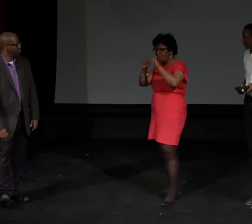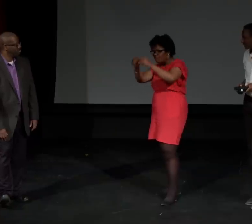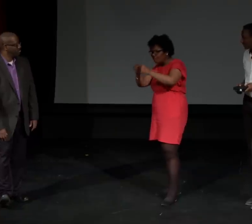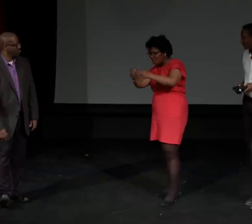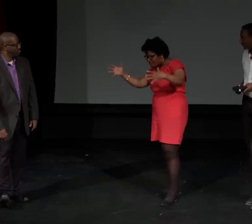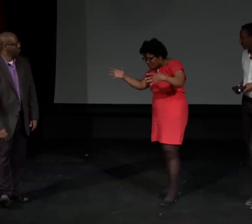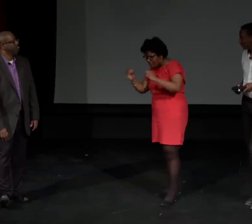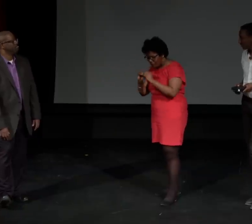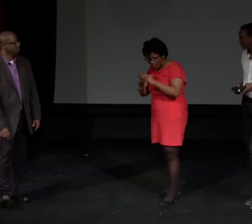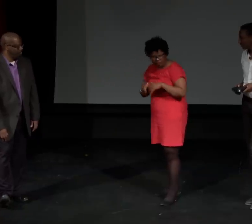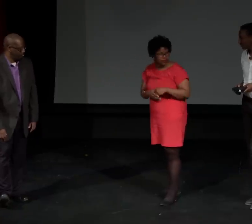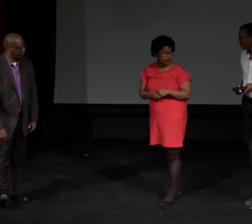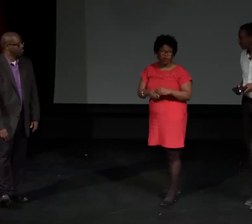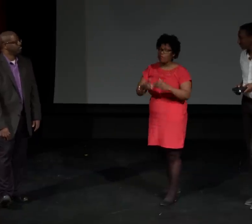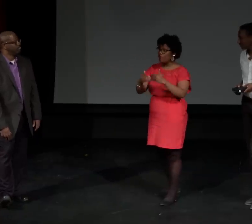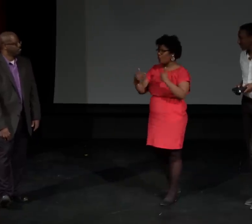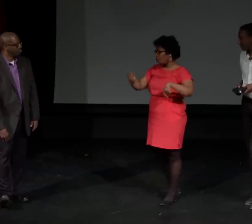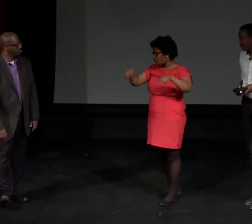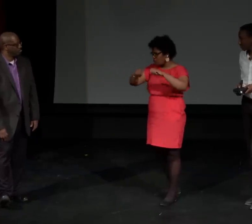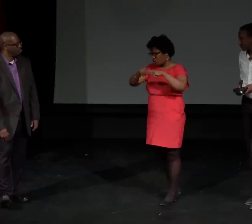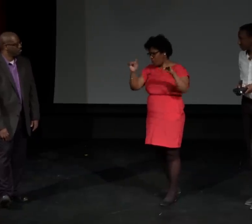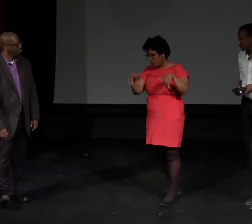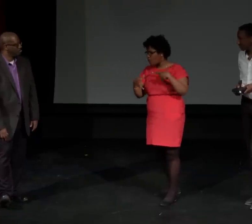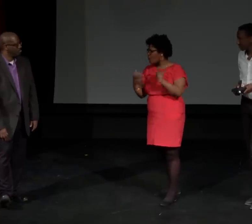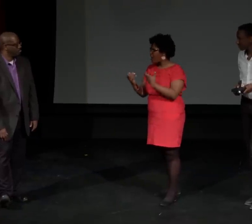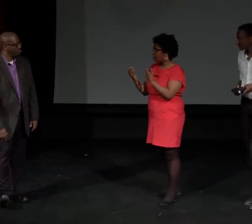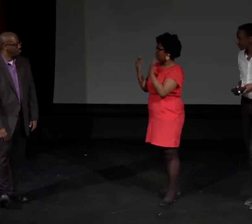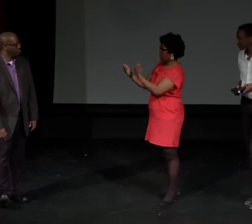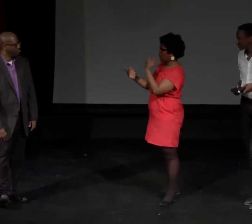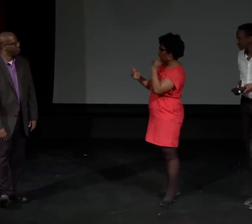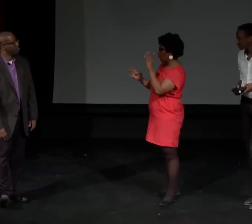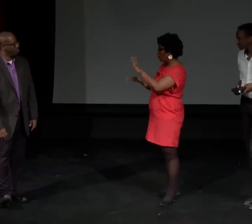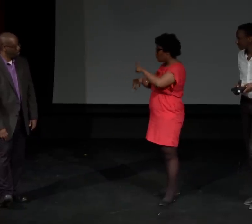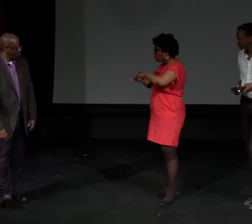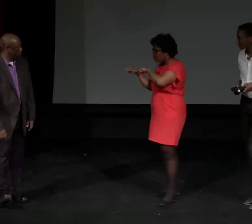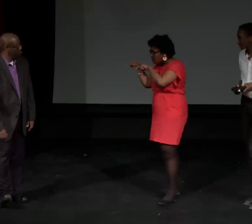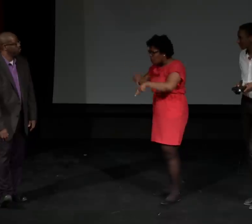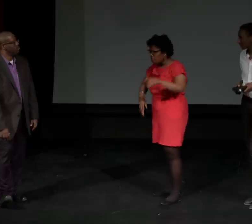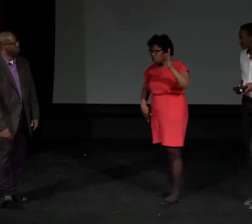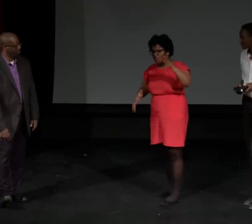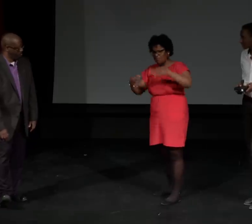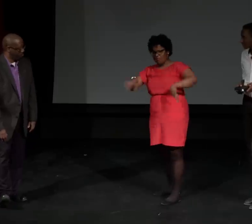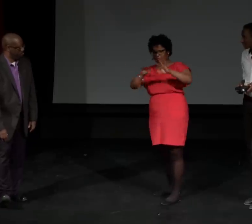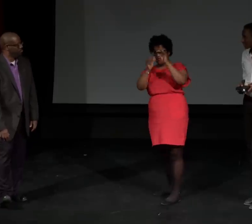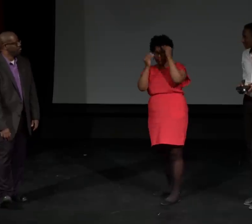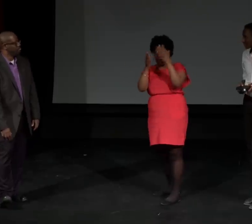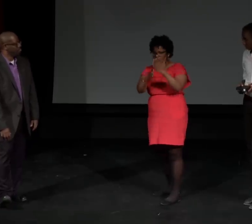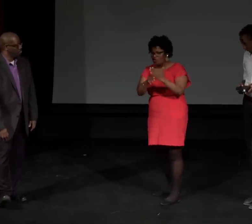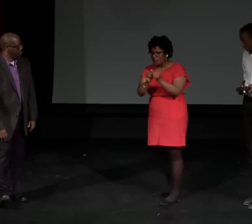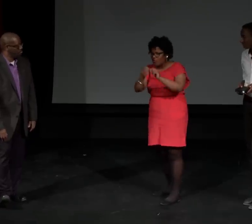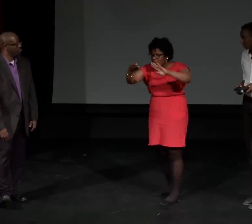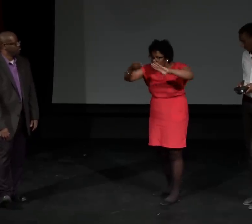She has impacted our field and I'm looking forward to seeing how that grows even more! Thank you for your time and sharing this